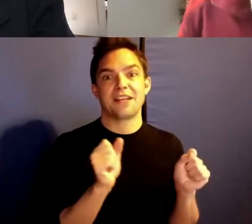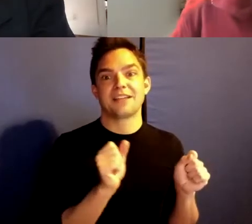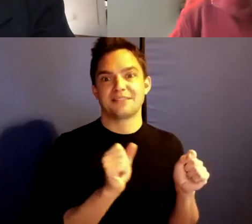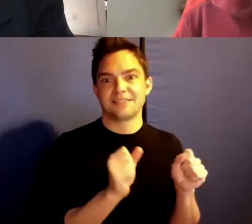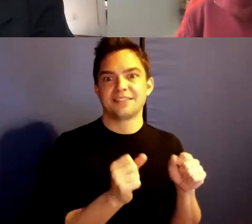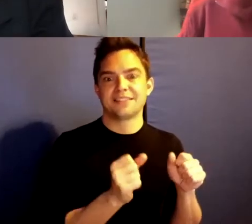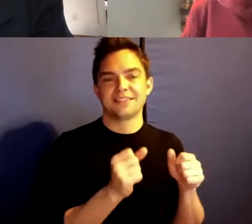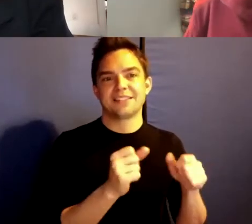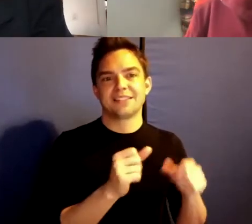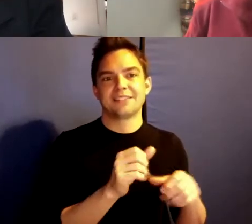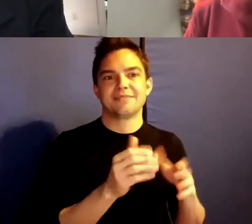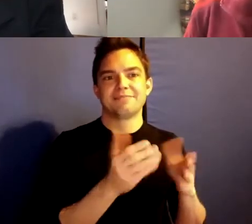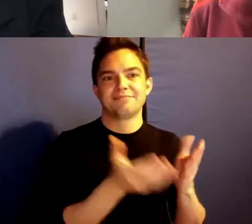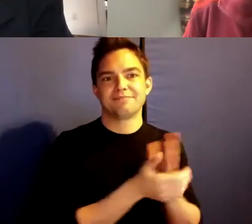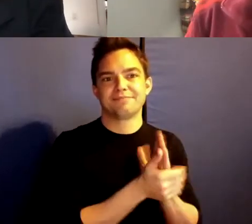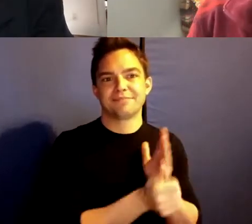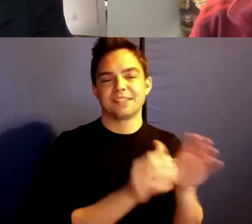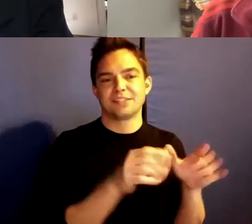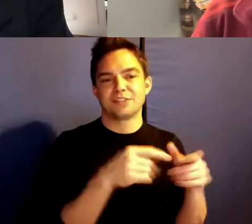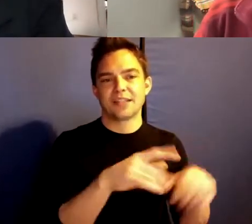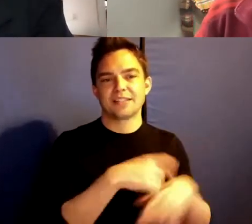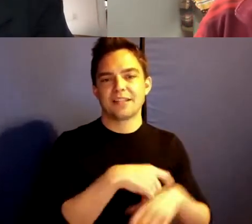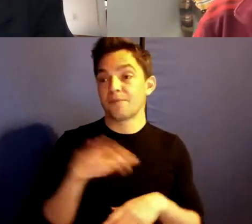Your height. >> My height, my shoulders.